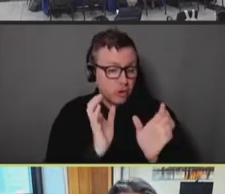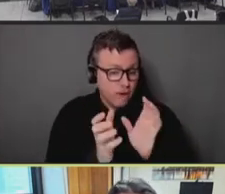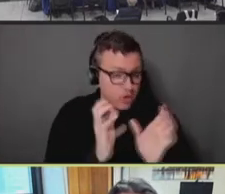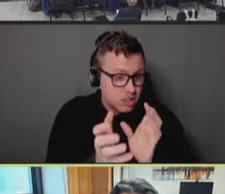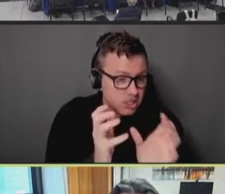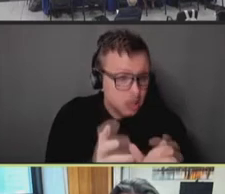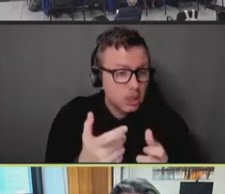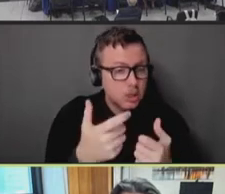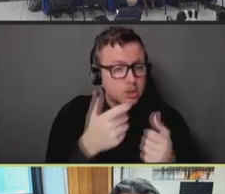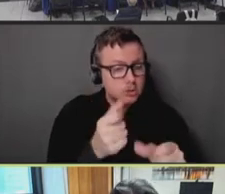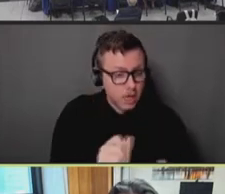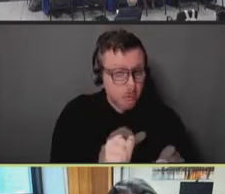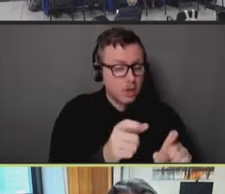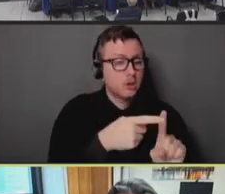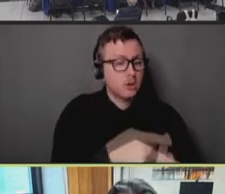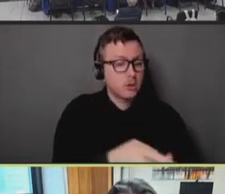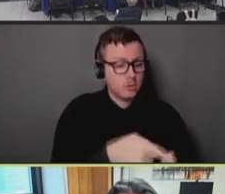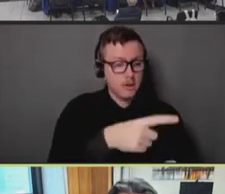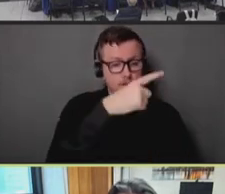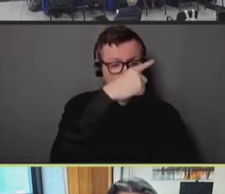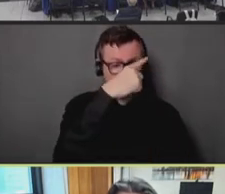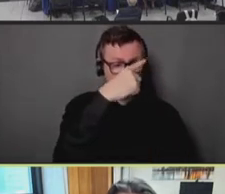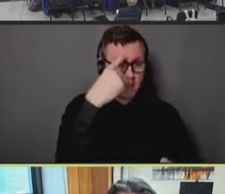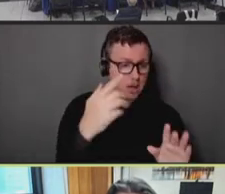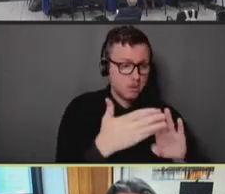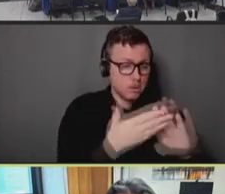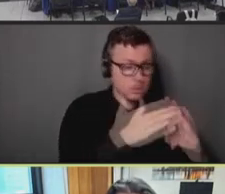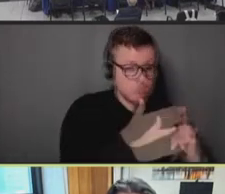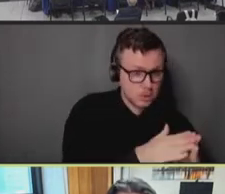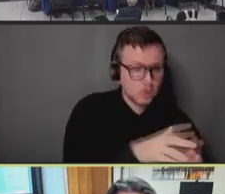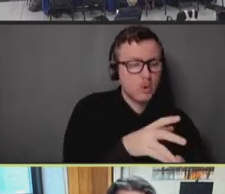someone from the African American community in a high risk neighborhood, at risk neighborhood,